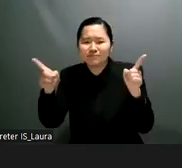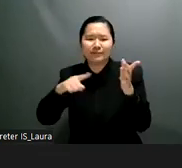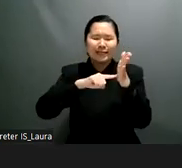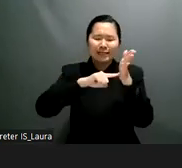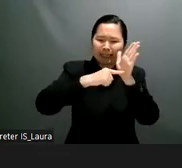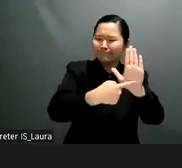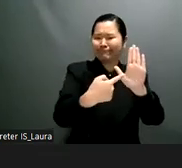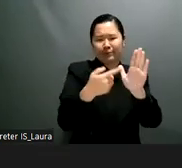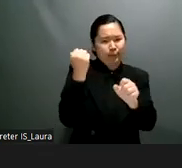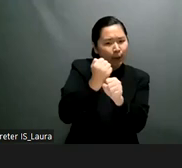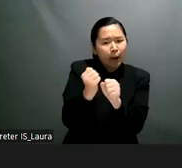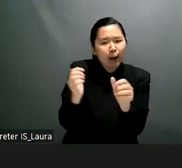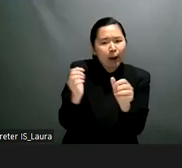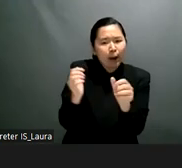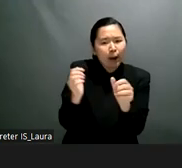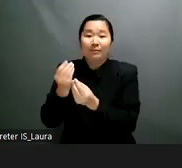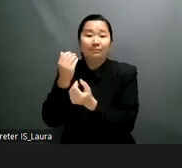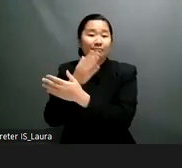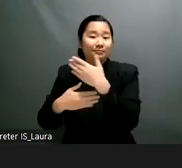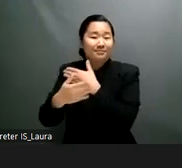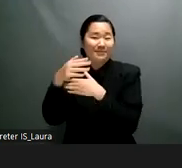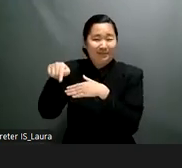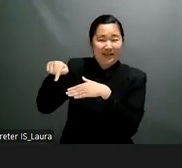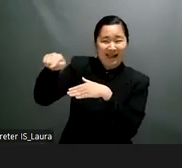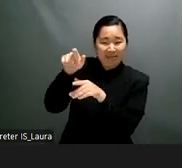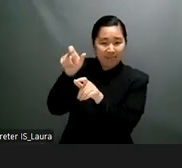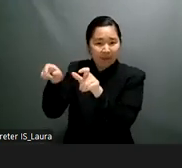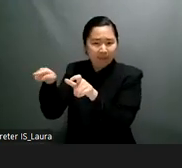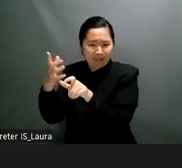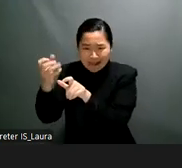of the ministry for foreign affairs at the president of the conference i would like to hand